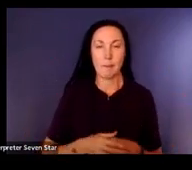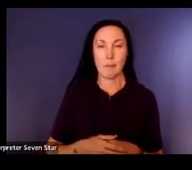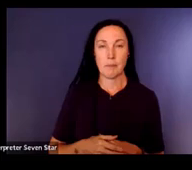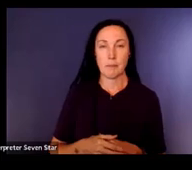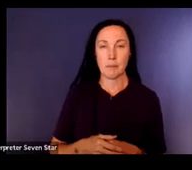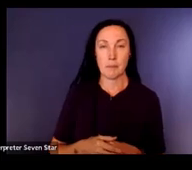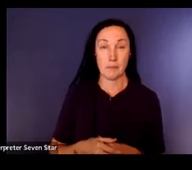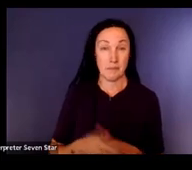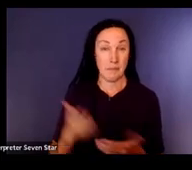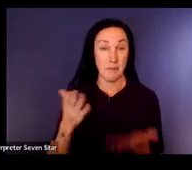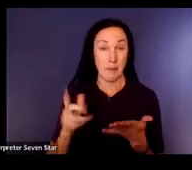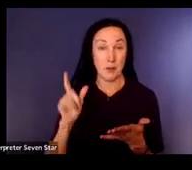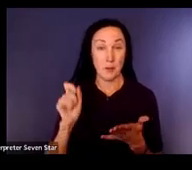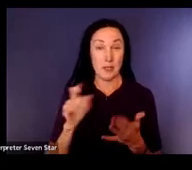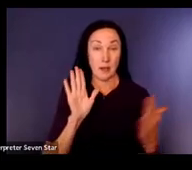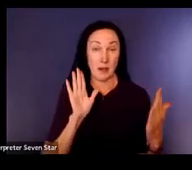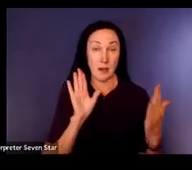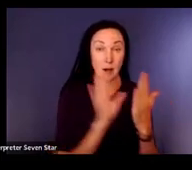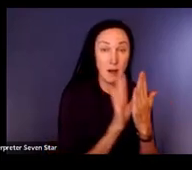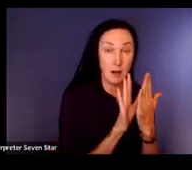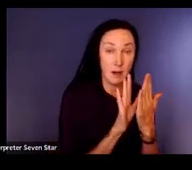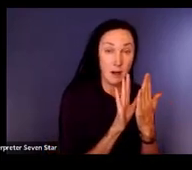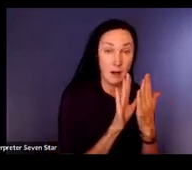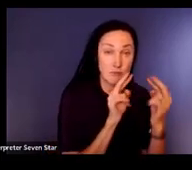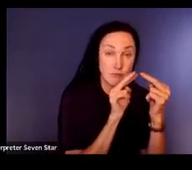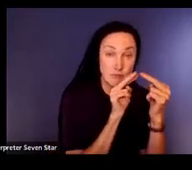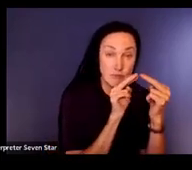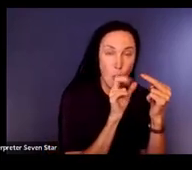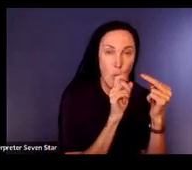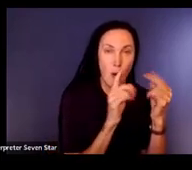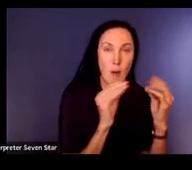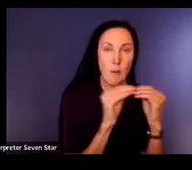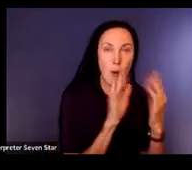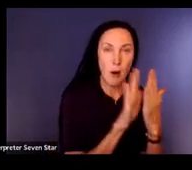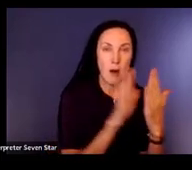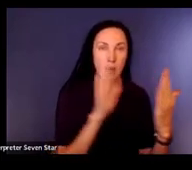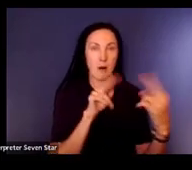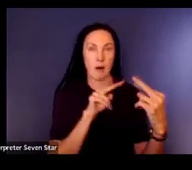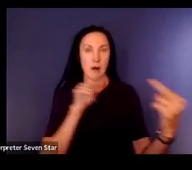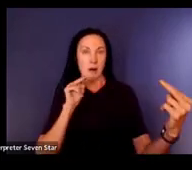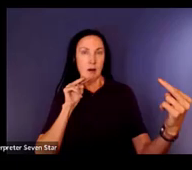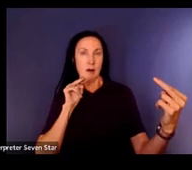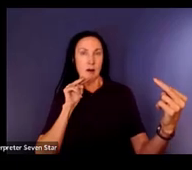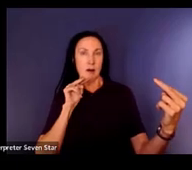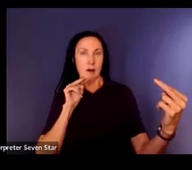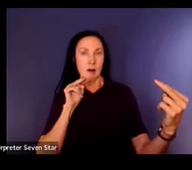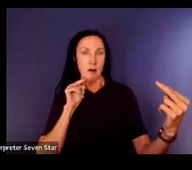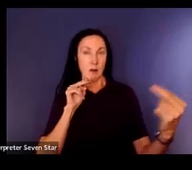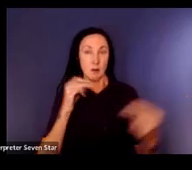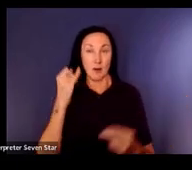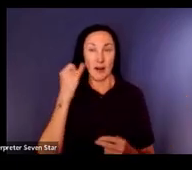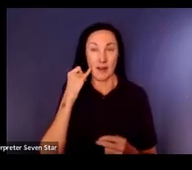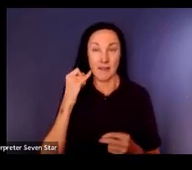need to be really close or further away? Because maybe they have field loss and so being up close